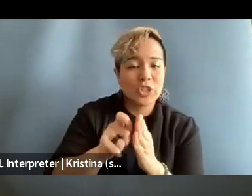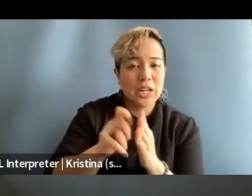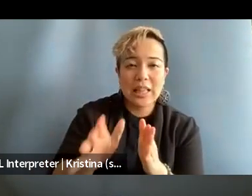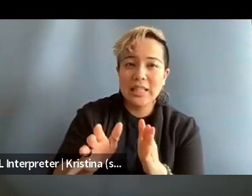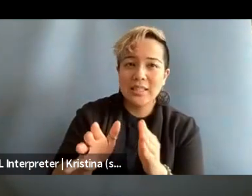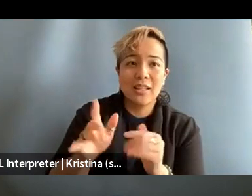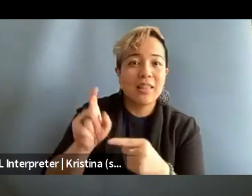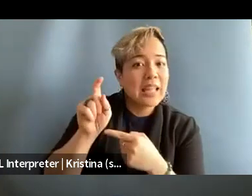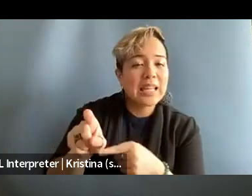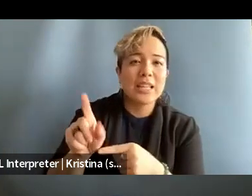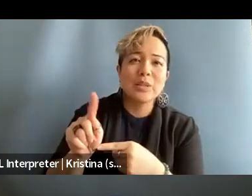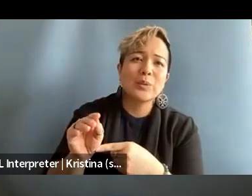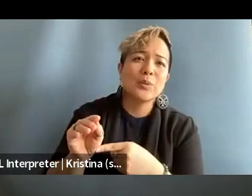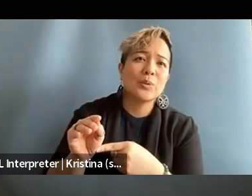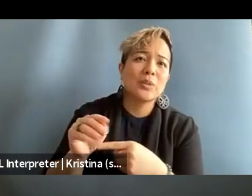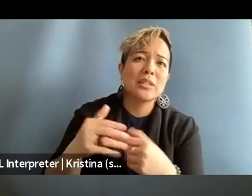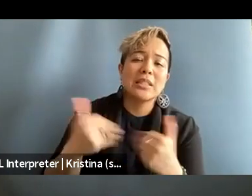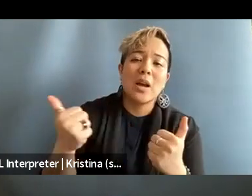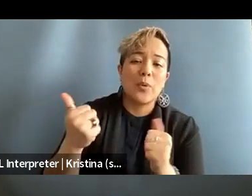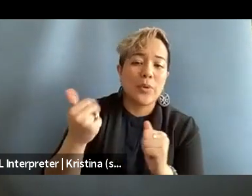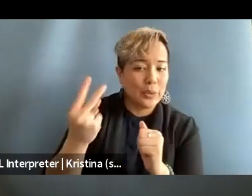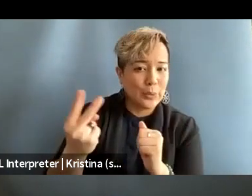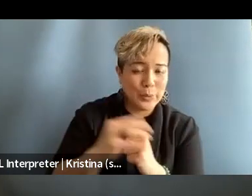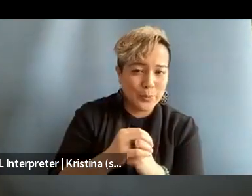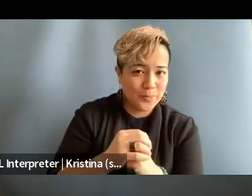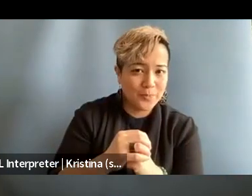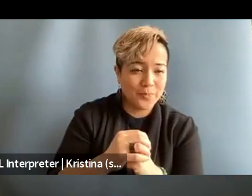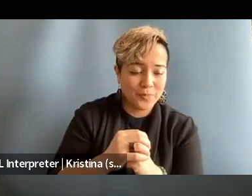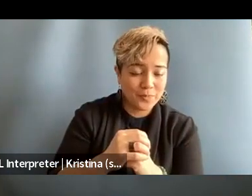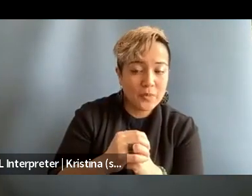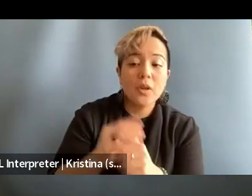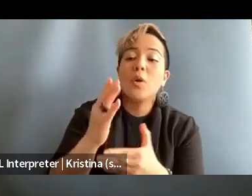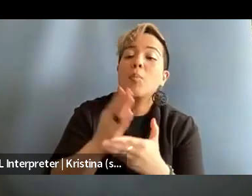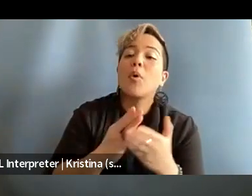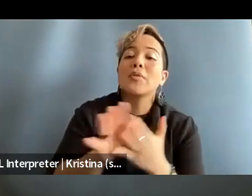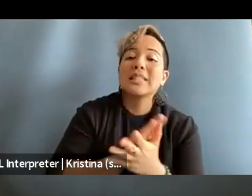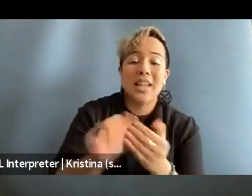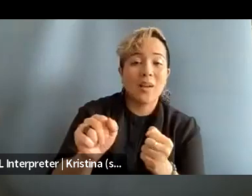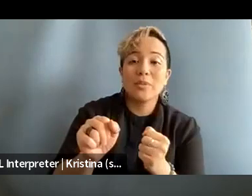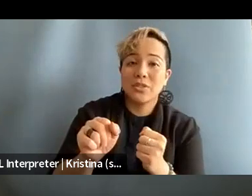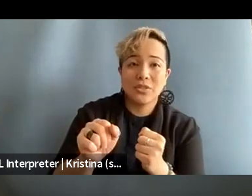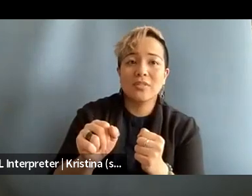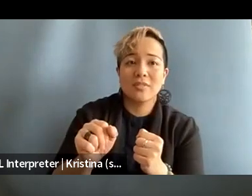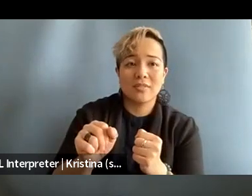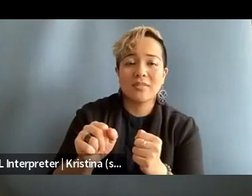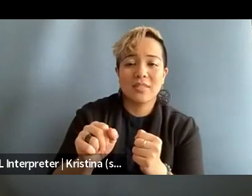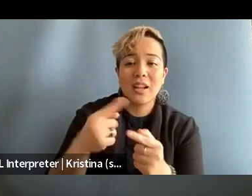the need to separate the two, part of the damage does come from the inability